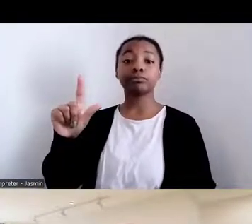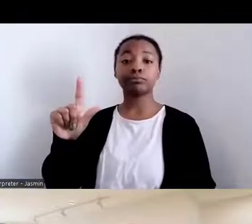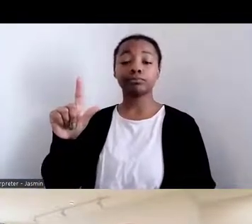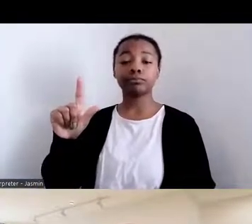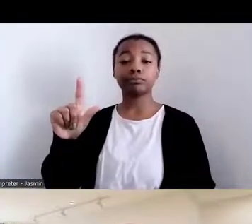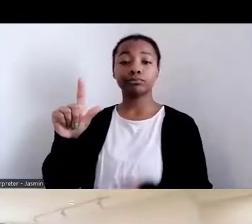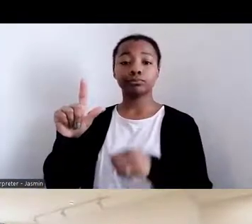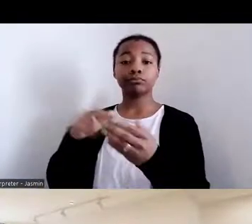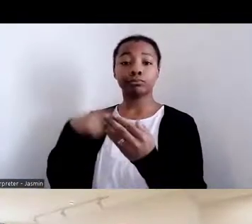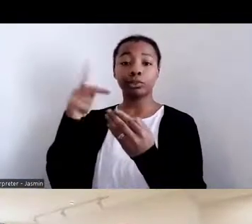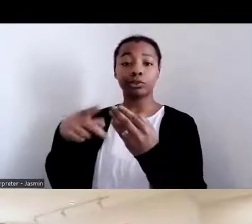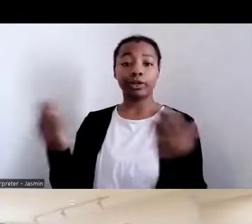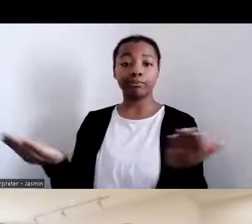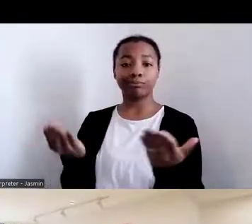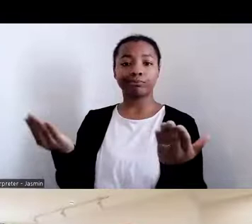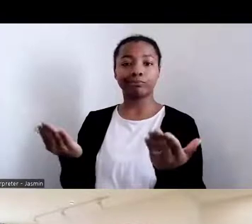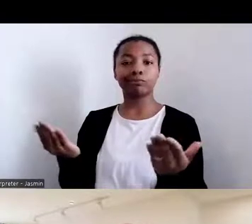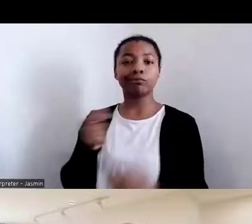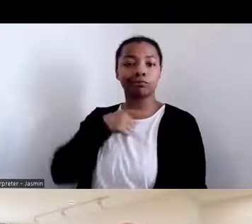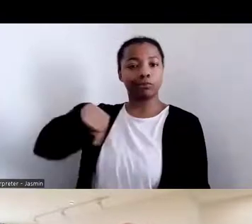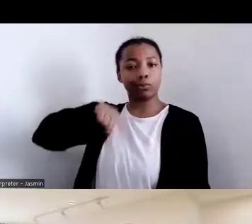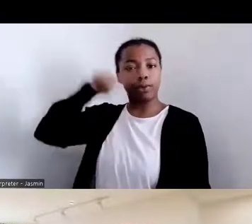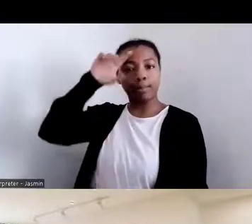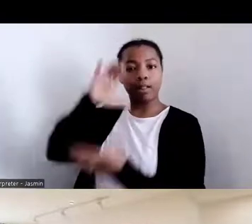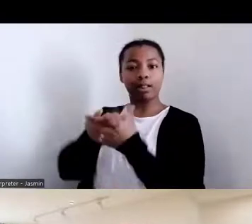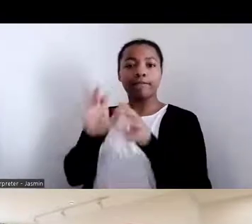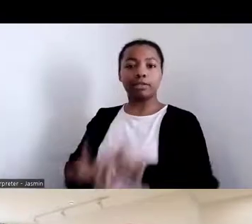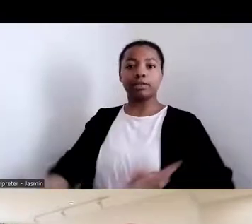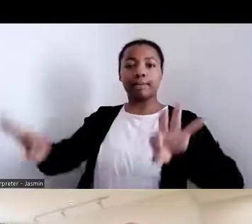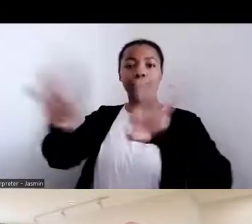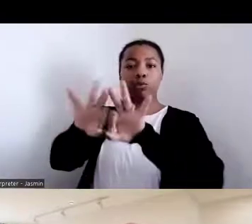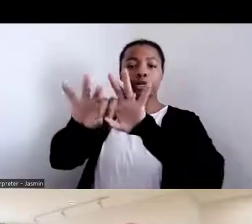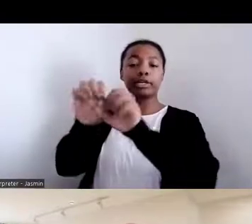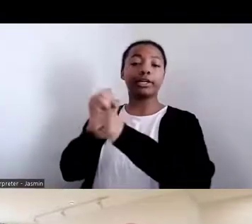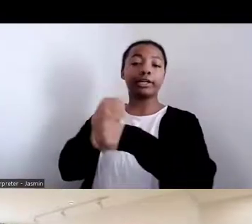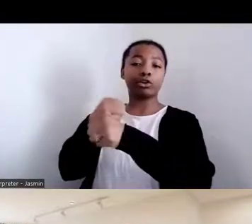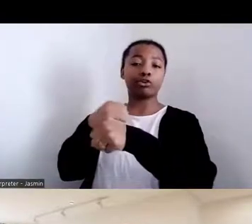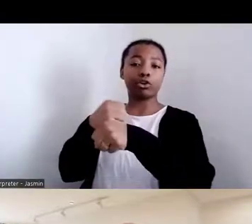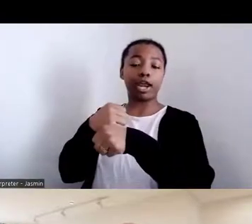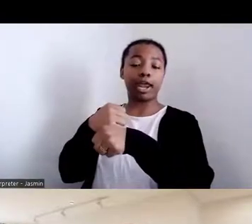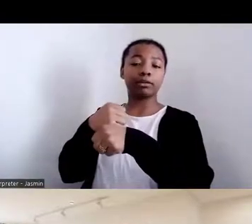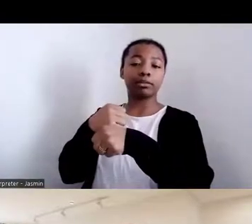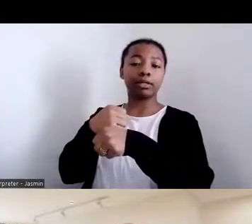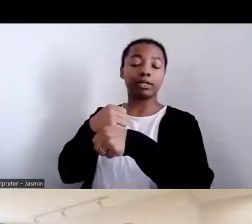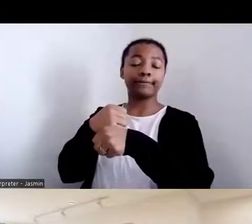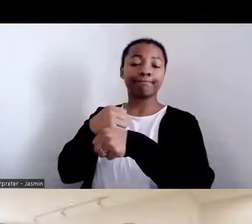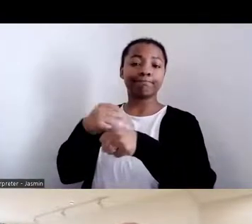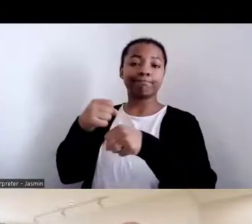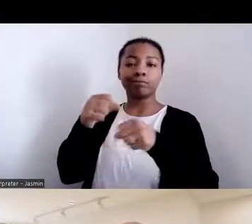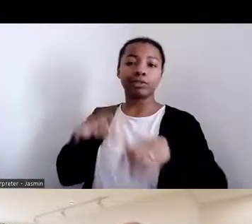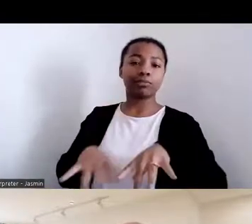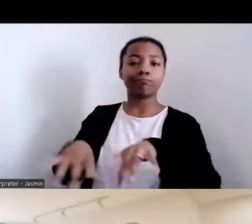it is important to create dialogue to honor those that have been historically and systemically disenfranchised,